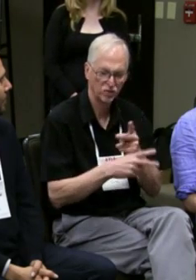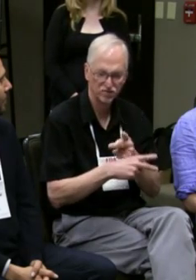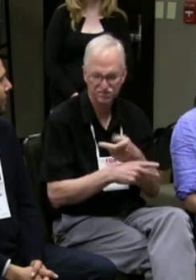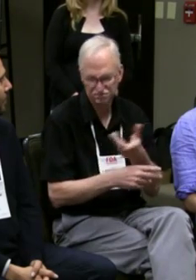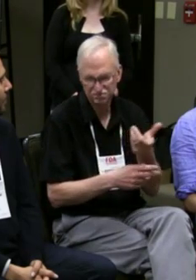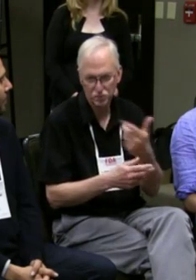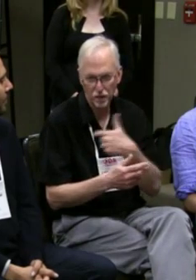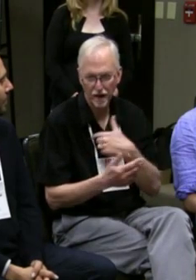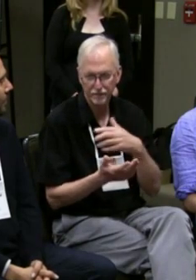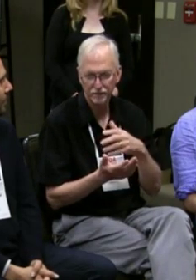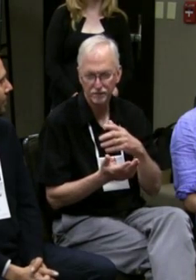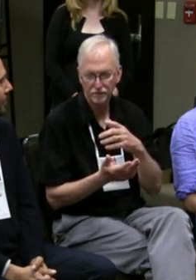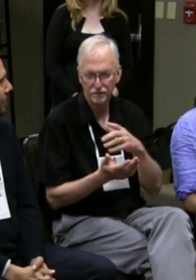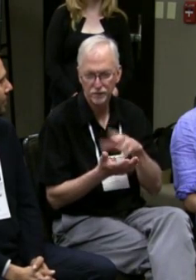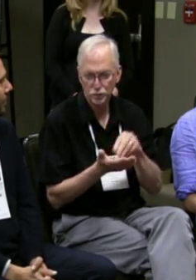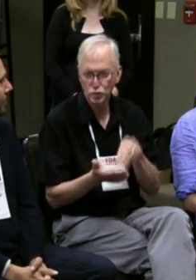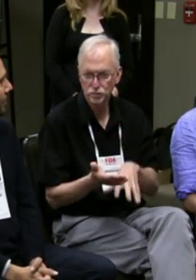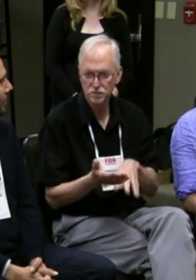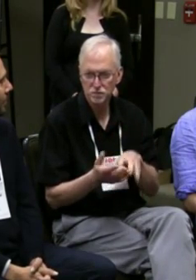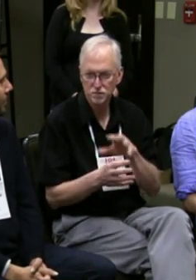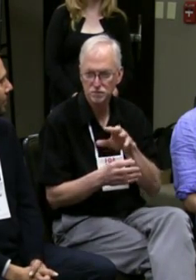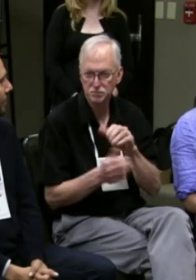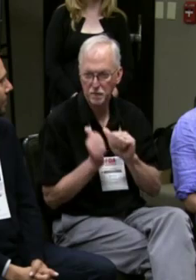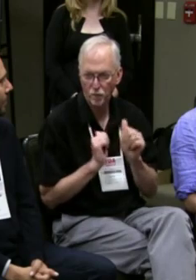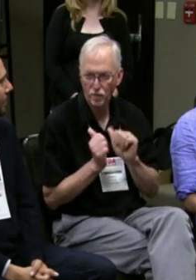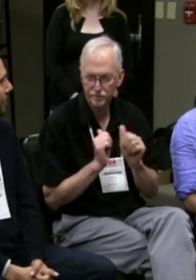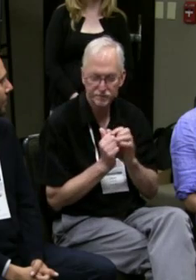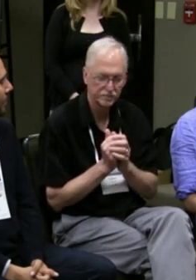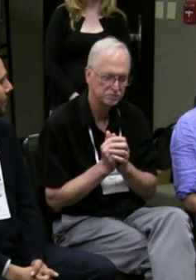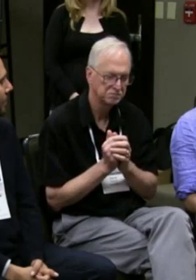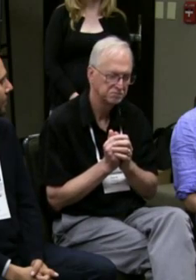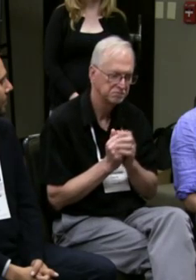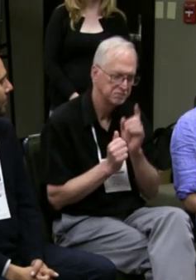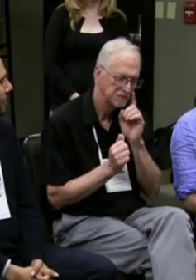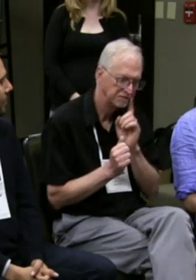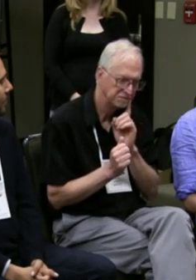For example, in our productions, we have student performers